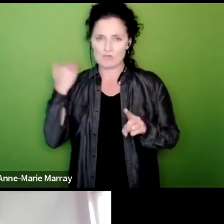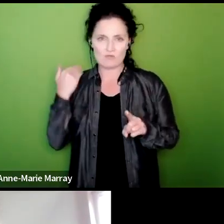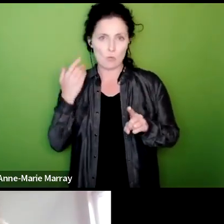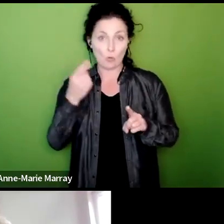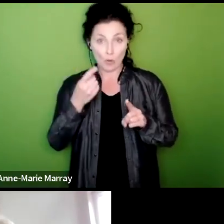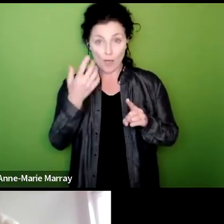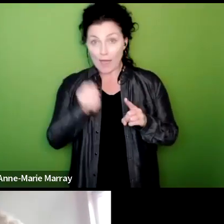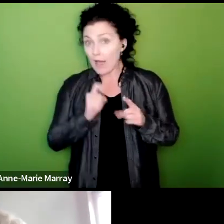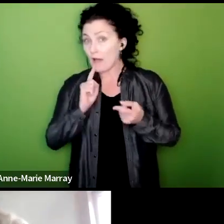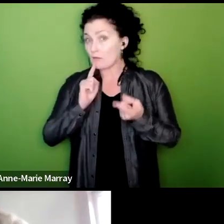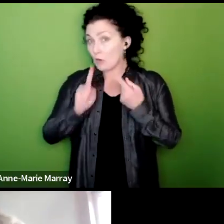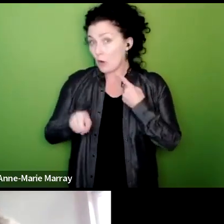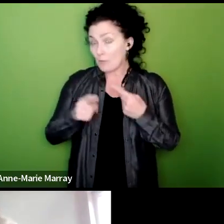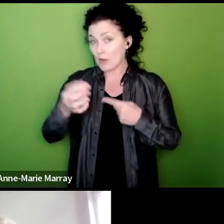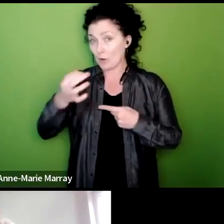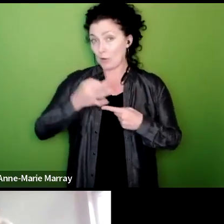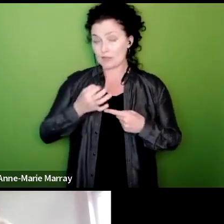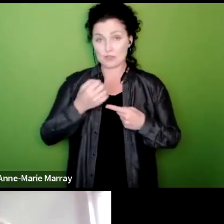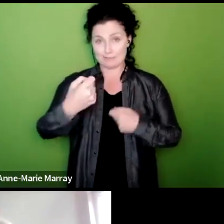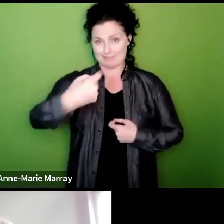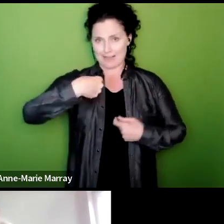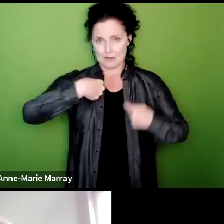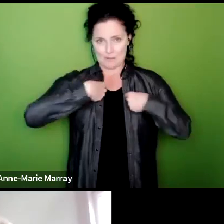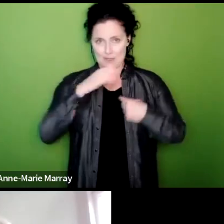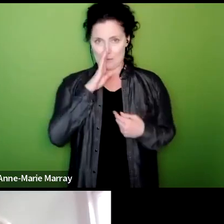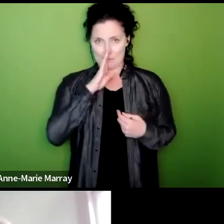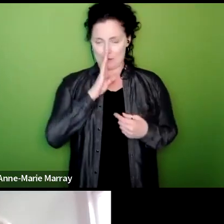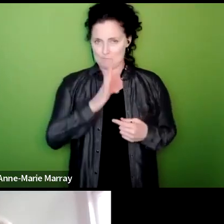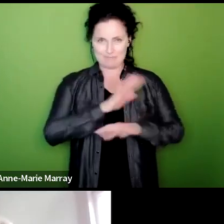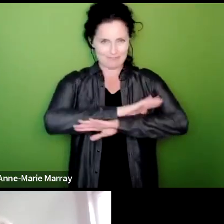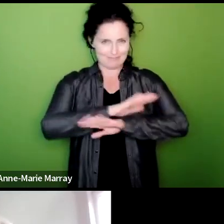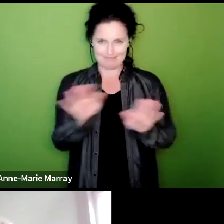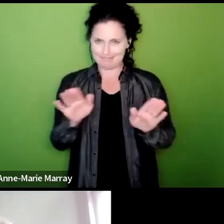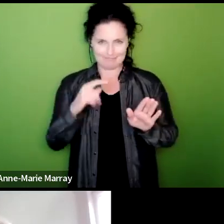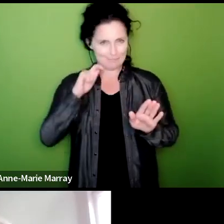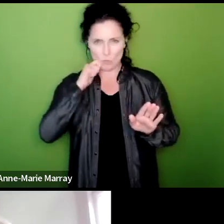make don't send it to me if you have my contact details just because I won't receive it put it